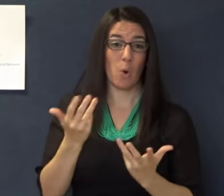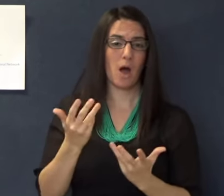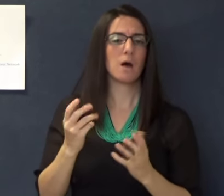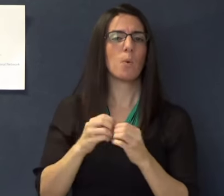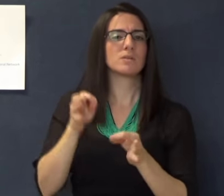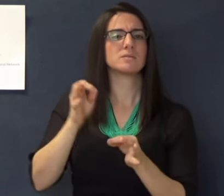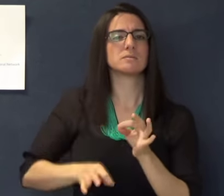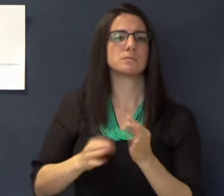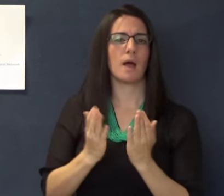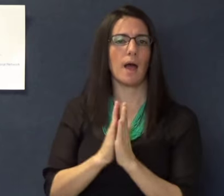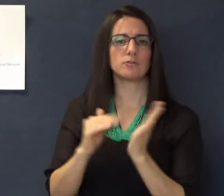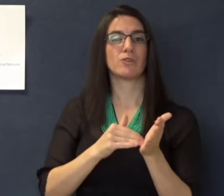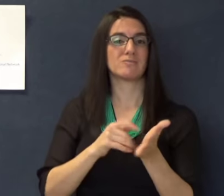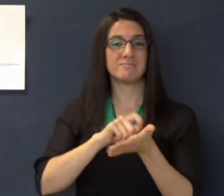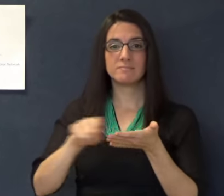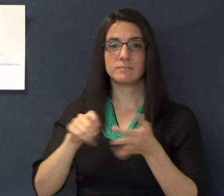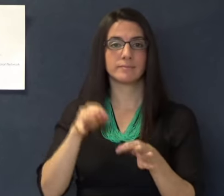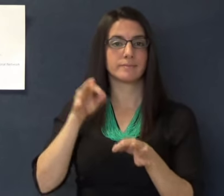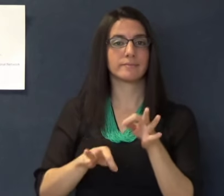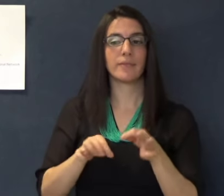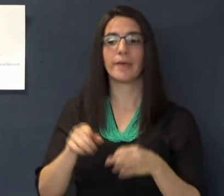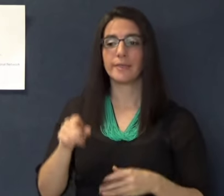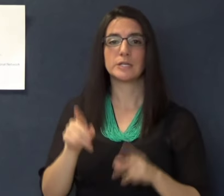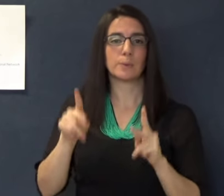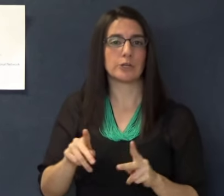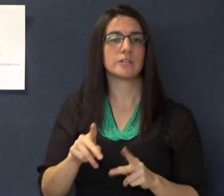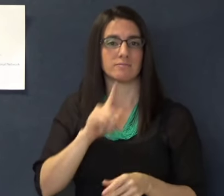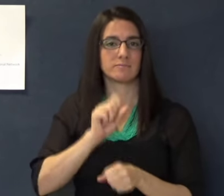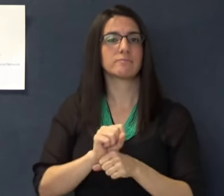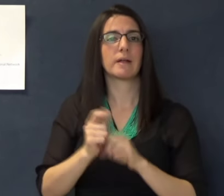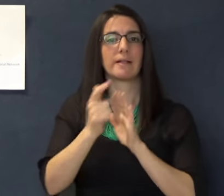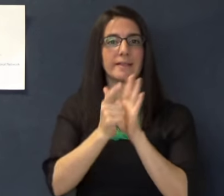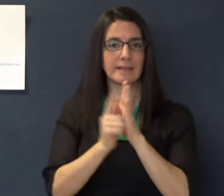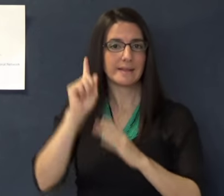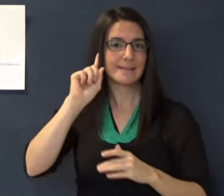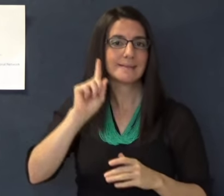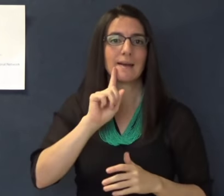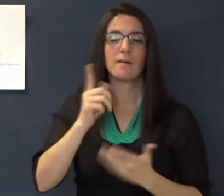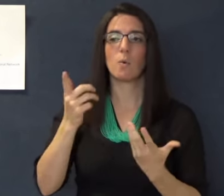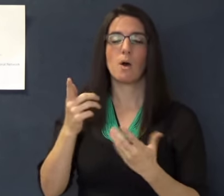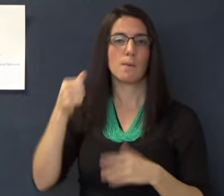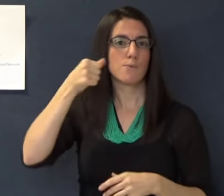better to provide them with simple notation from a doctor that confirms that the person is Deaf or